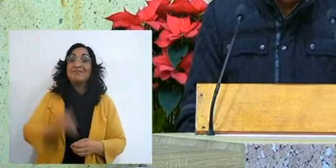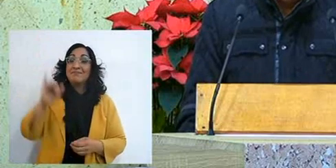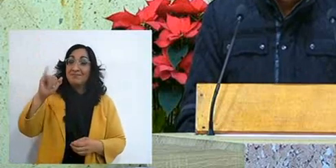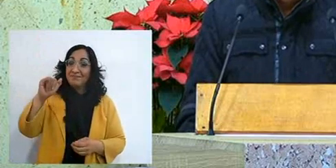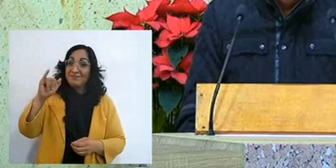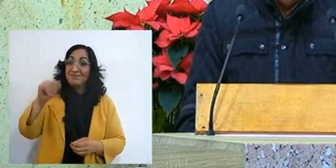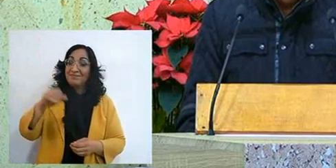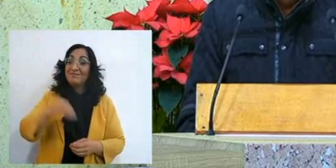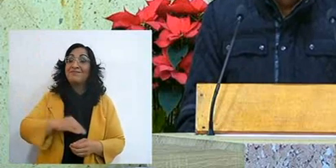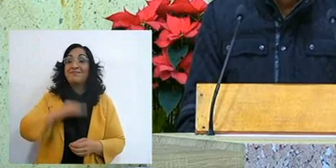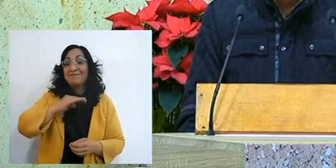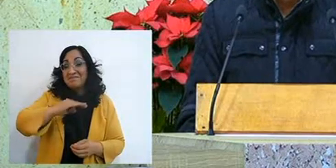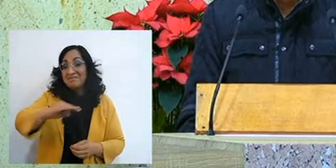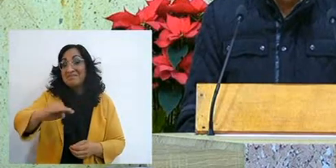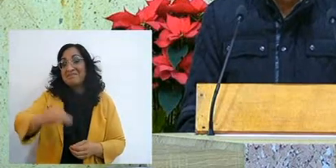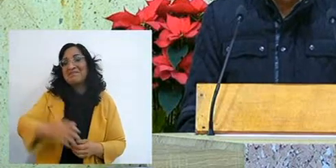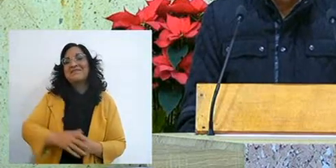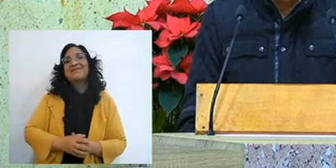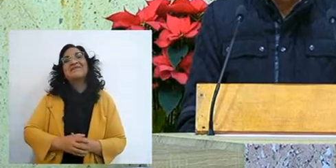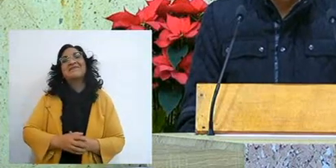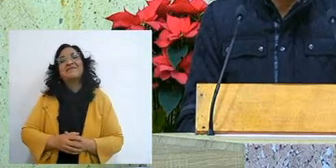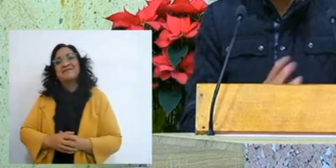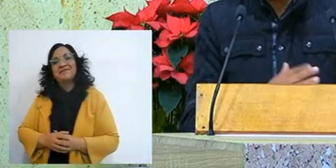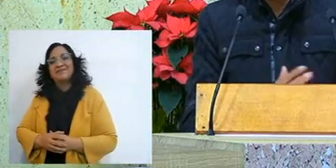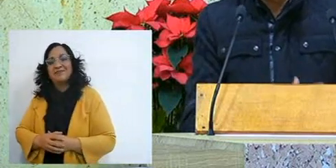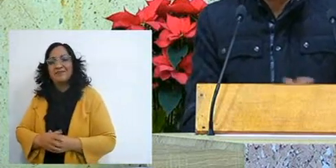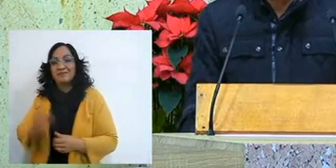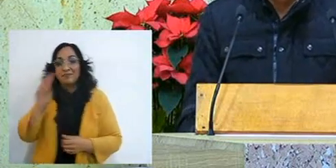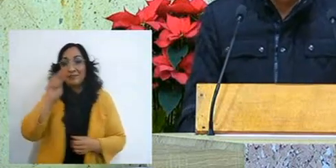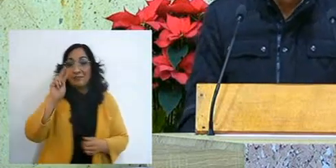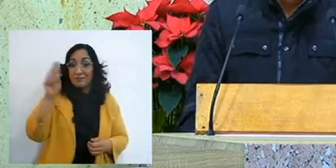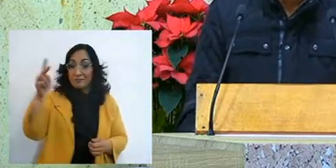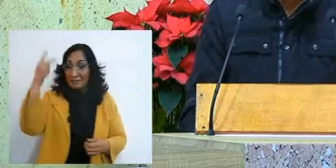just as at the time, the people saw, the people of Israel saw in Egypt,